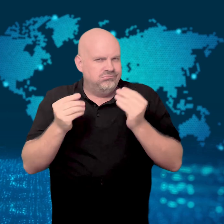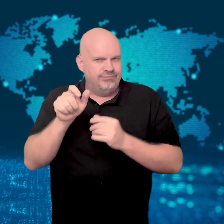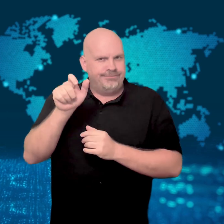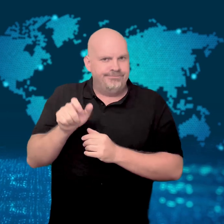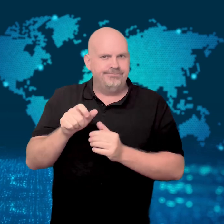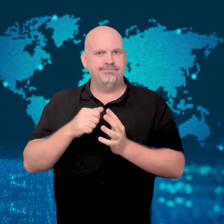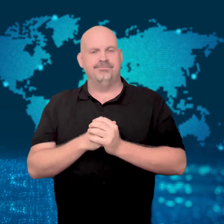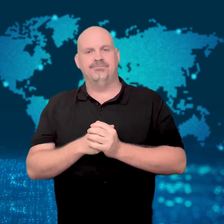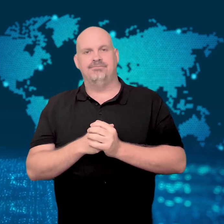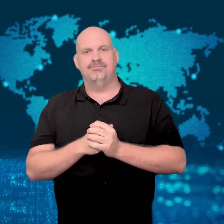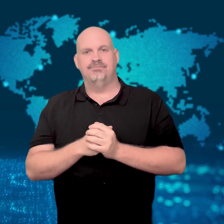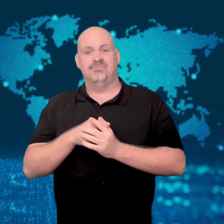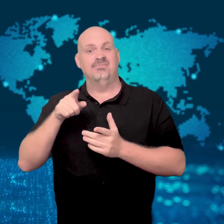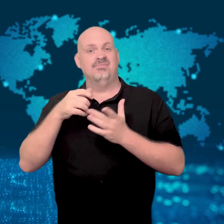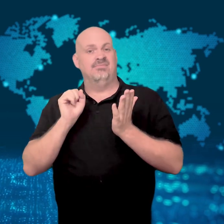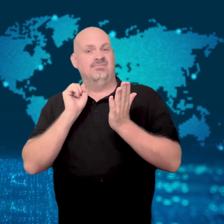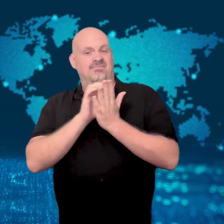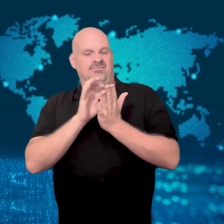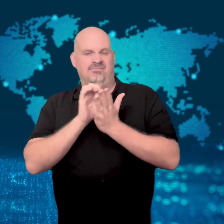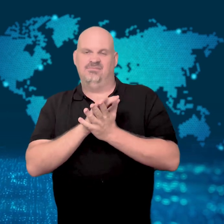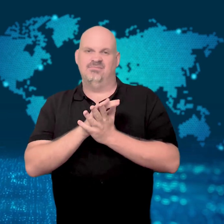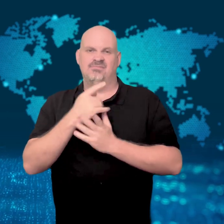conspiracy theories.